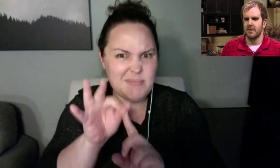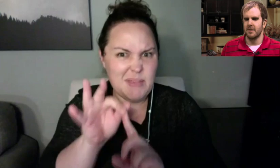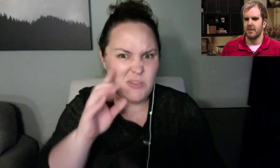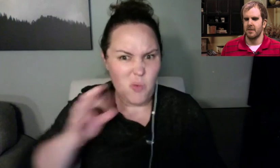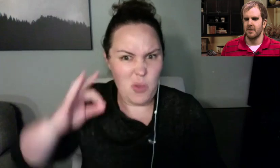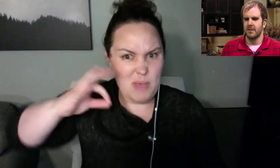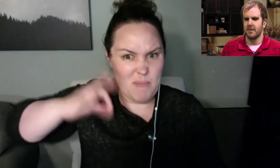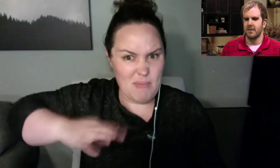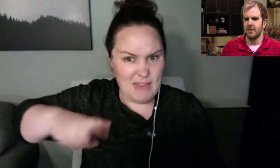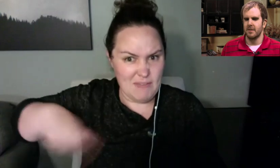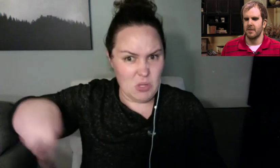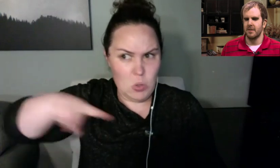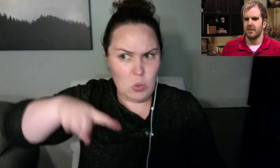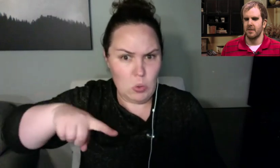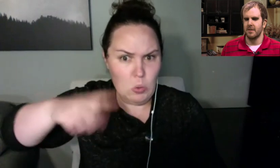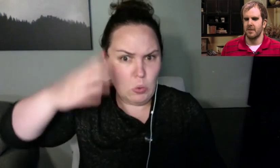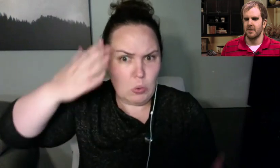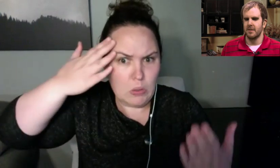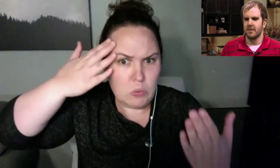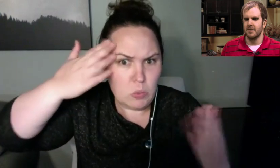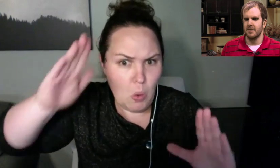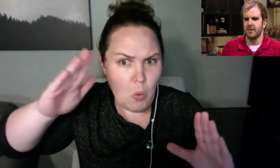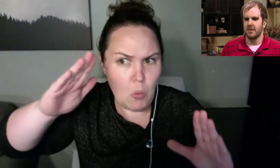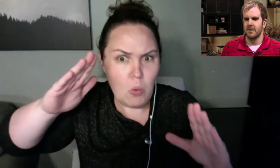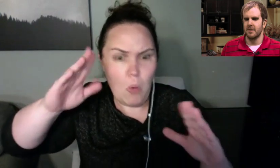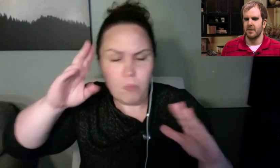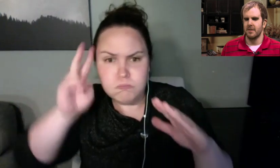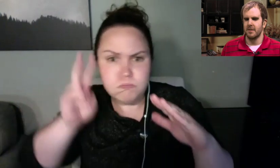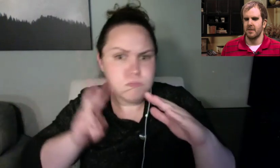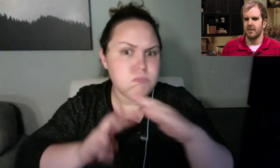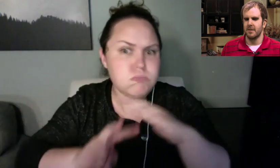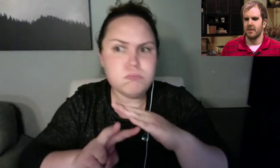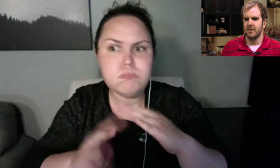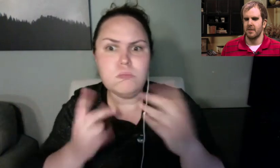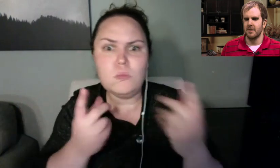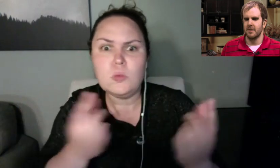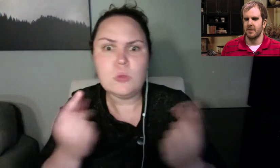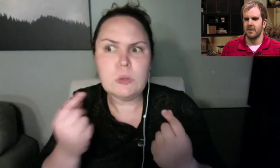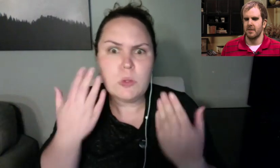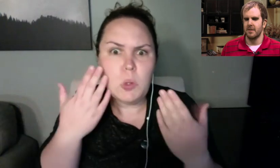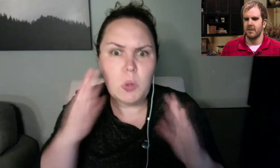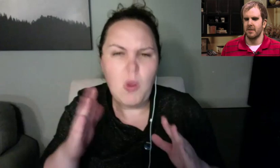who may not be aware of exactly what we've got going on.